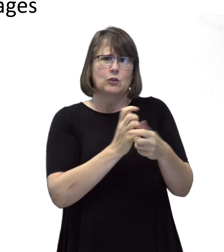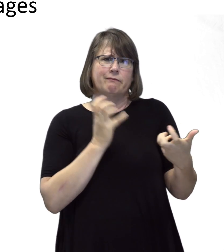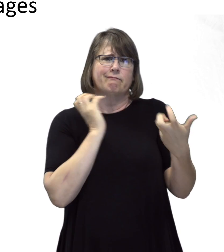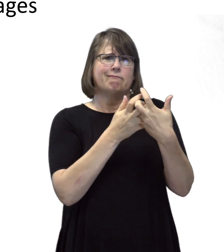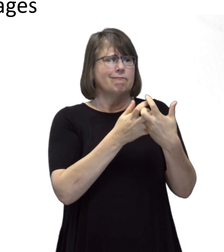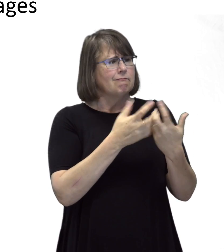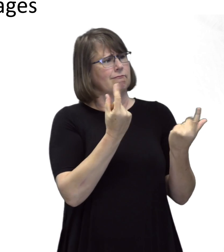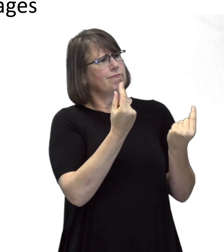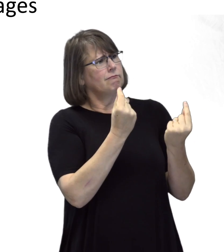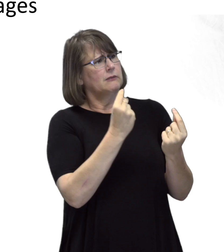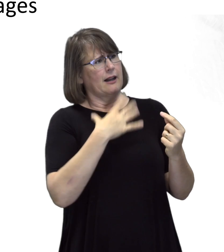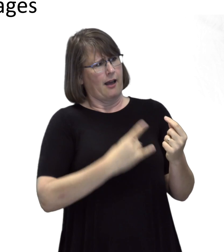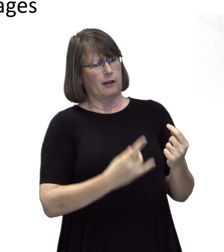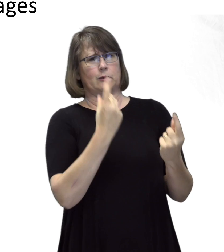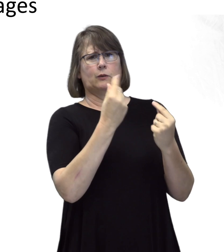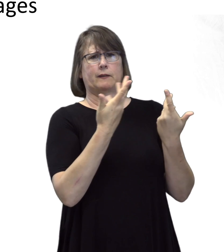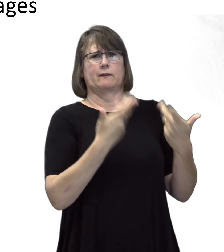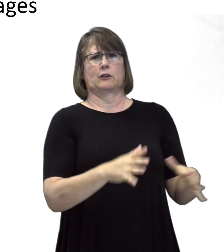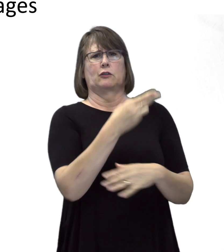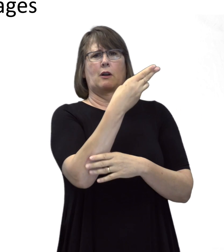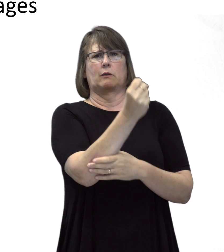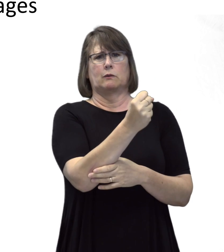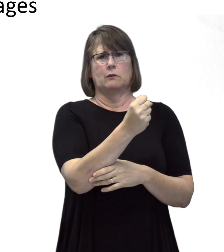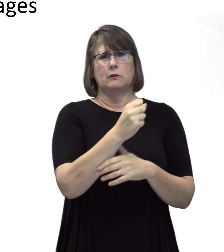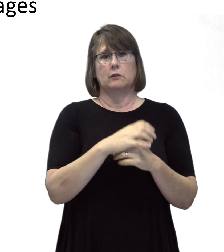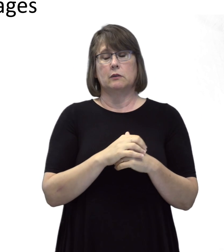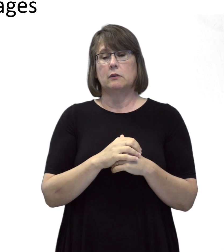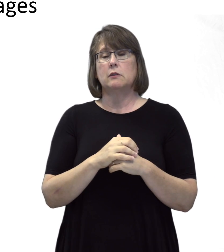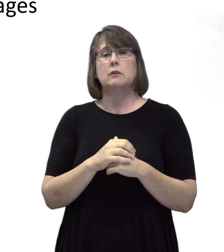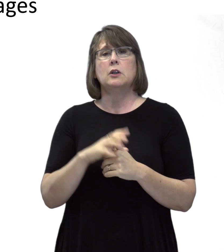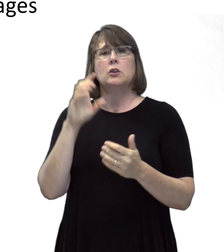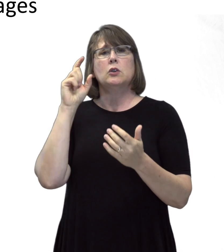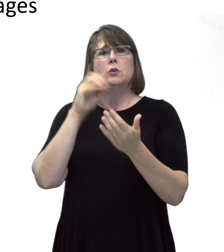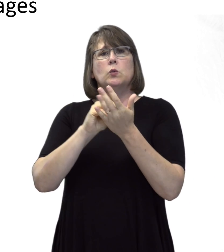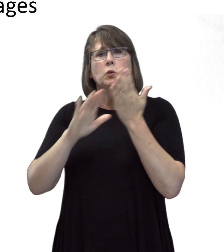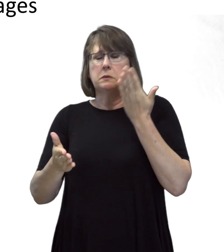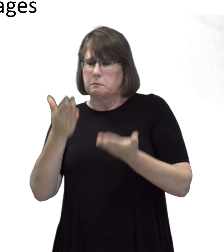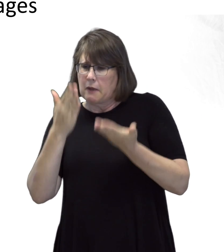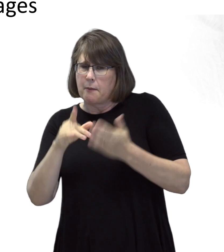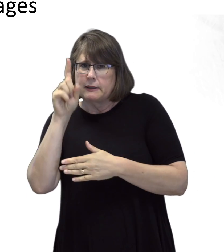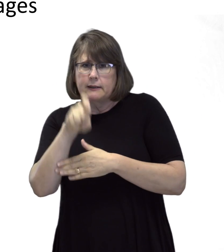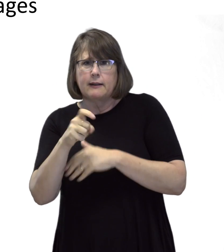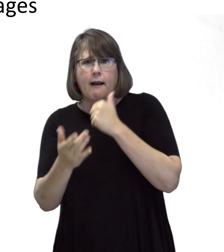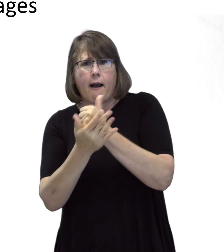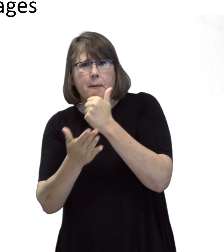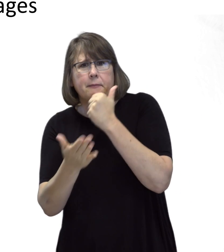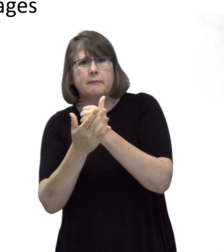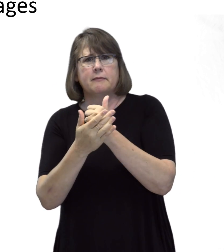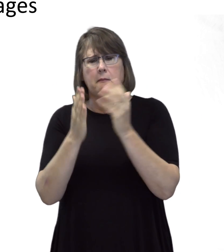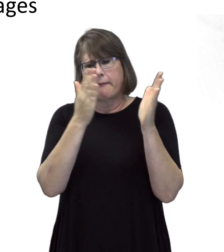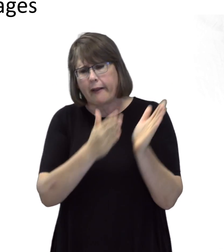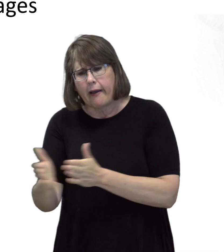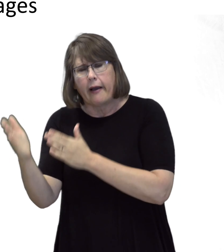they would like to do after high school. Students may need help planning and practicing